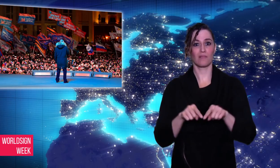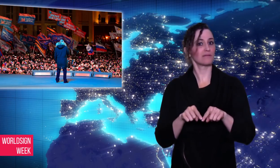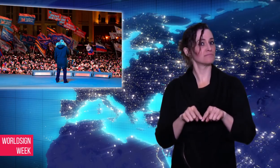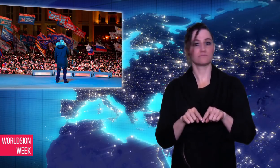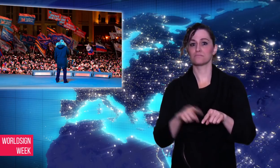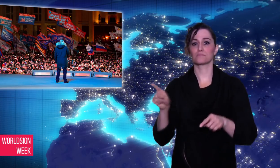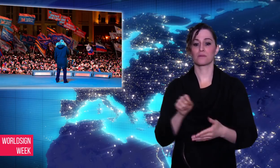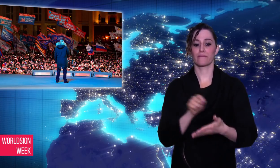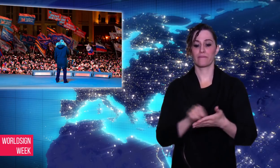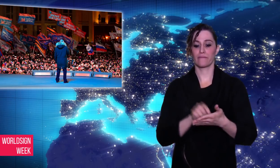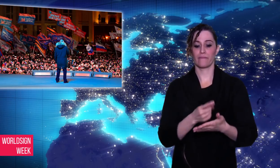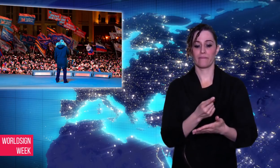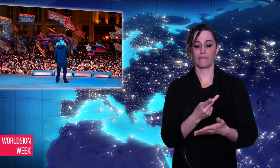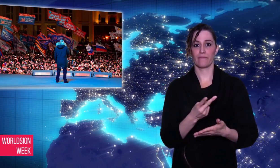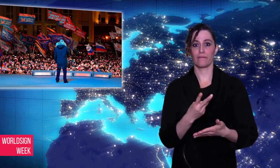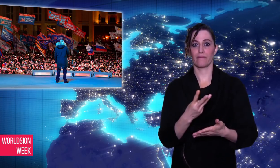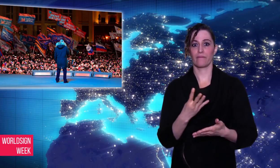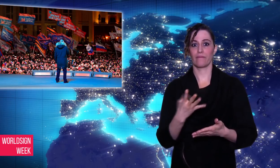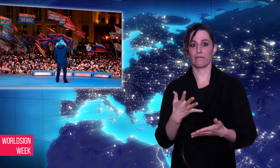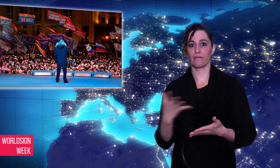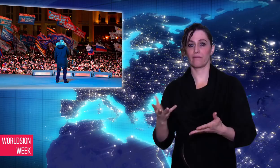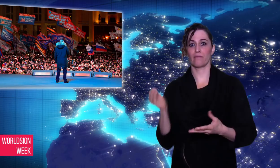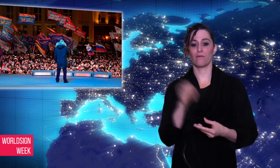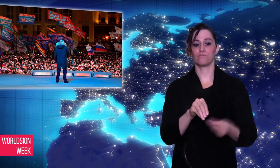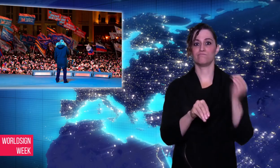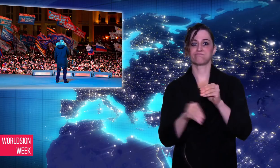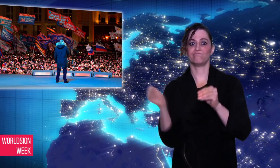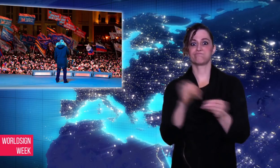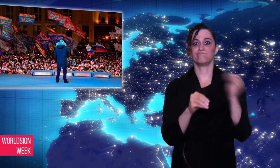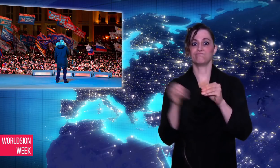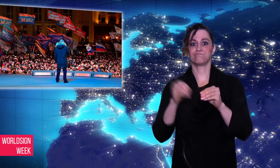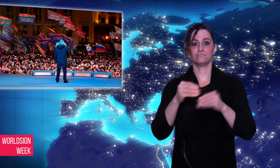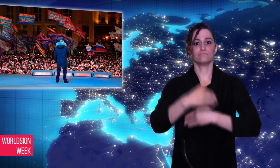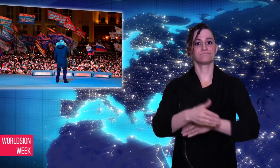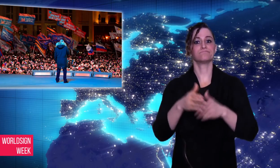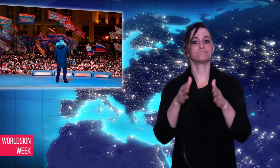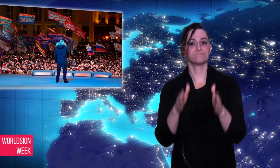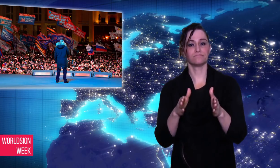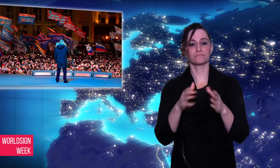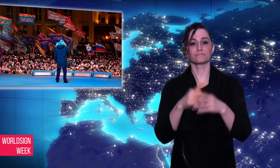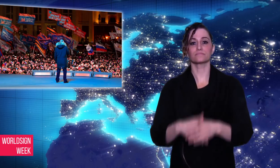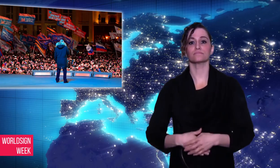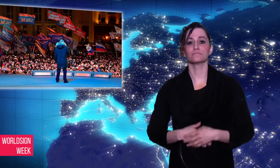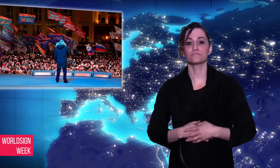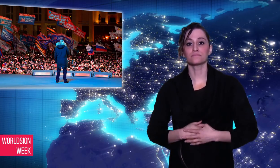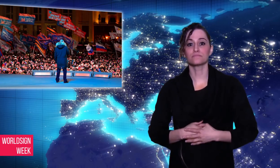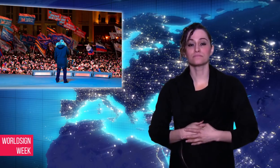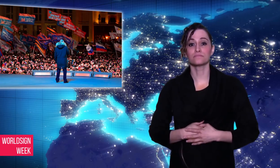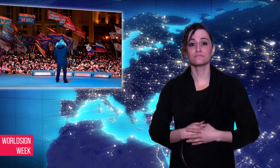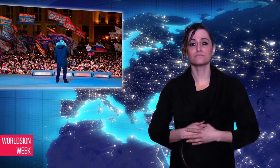television cameras being covered so they